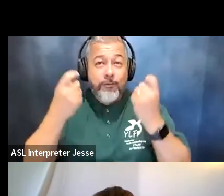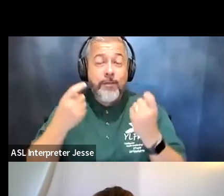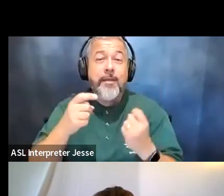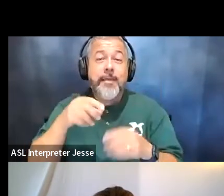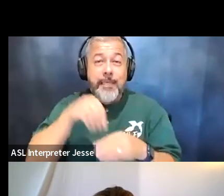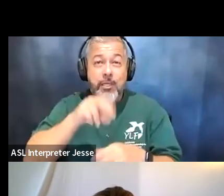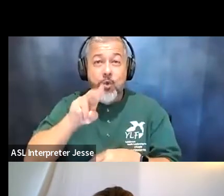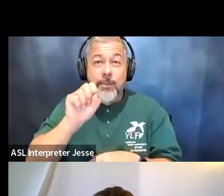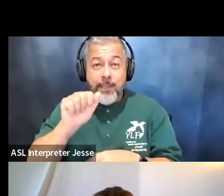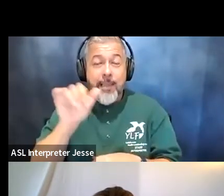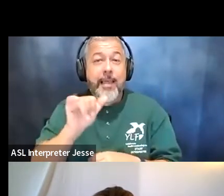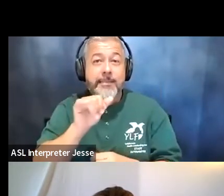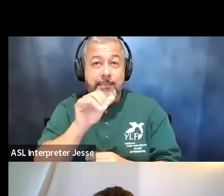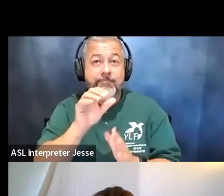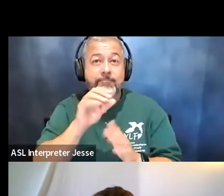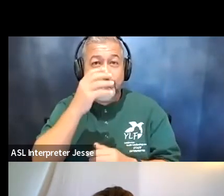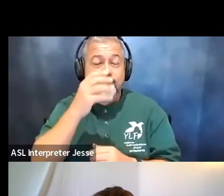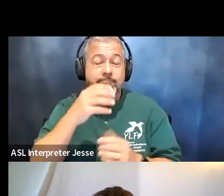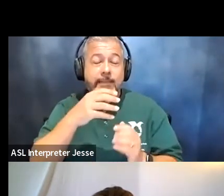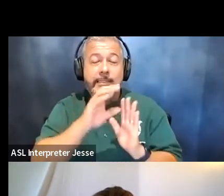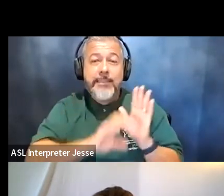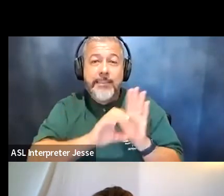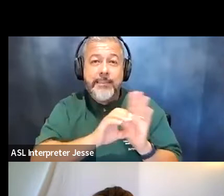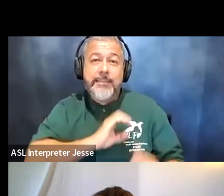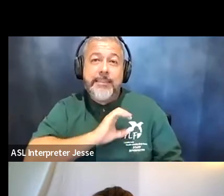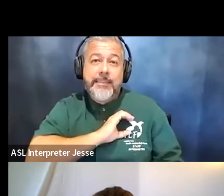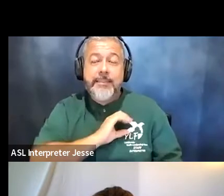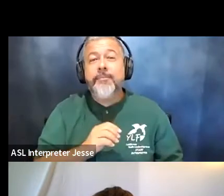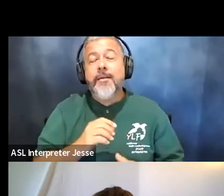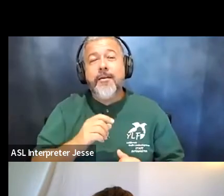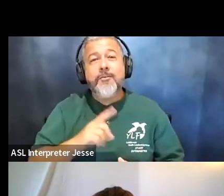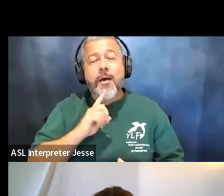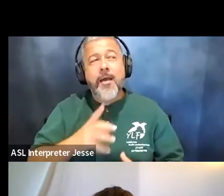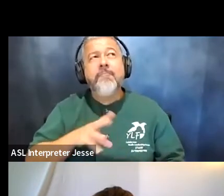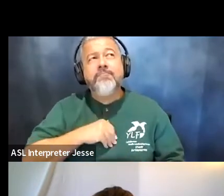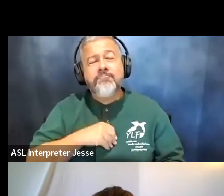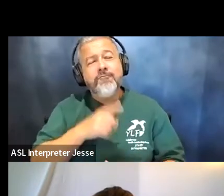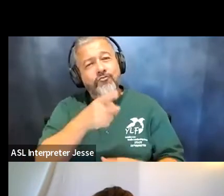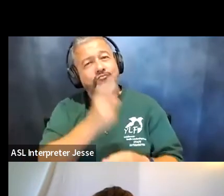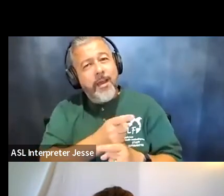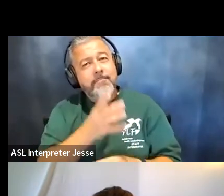um and so you know i took that to her and then i saw and and so i started to